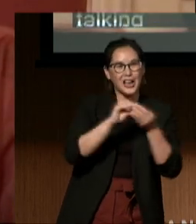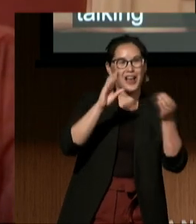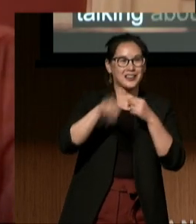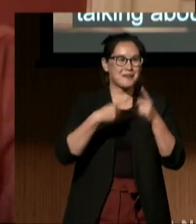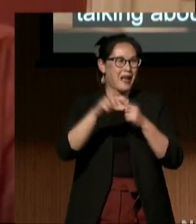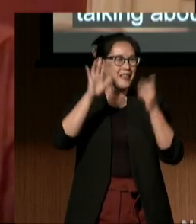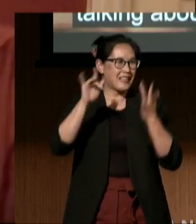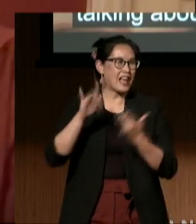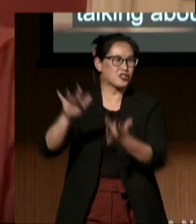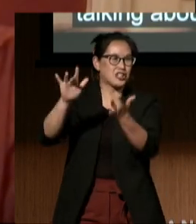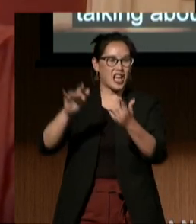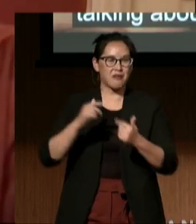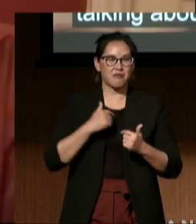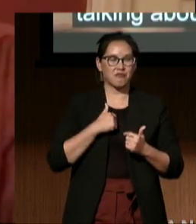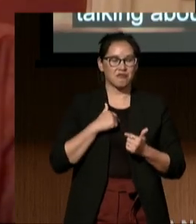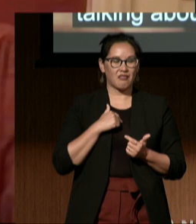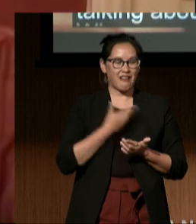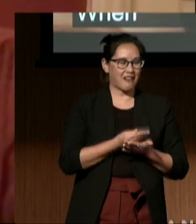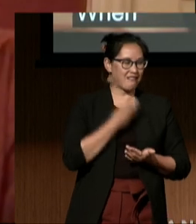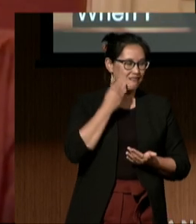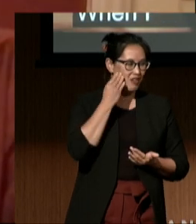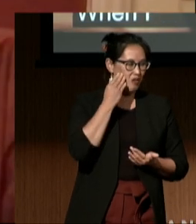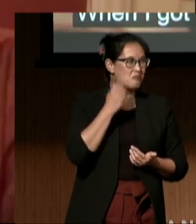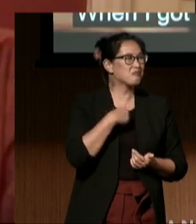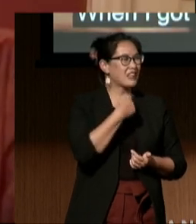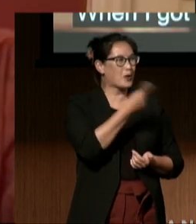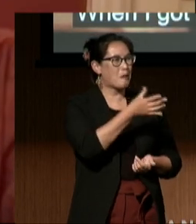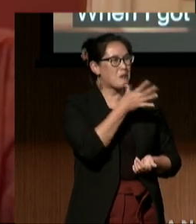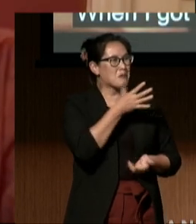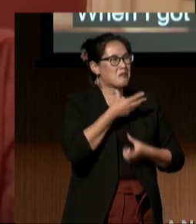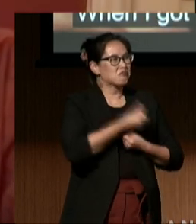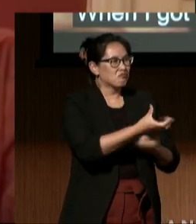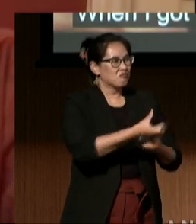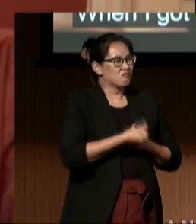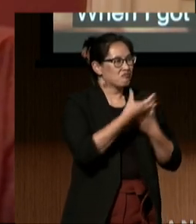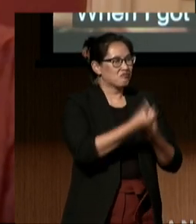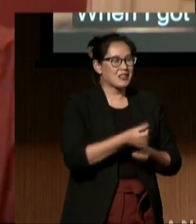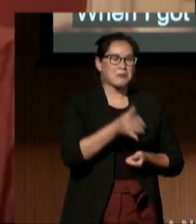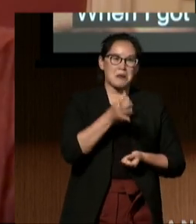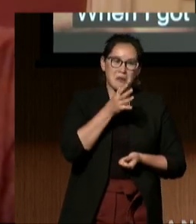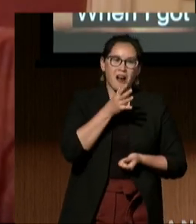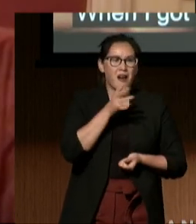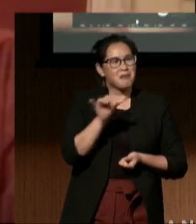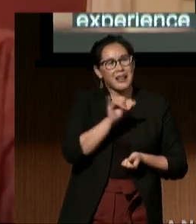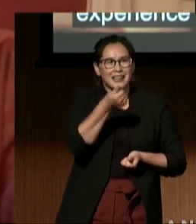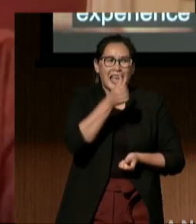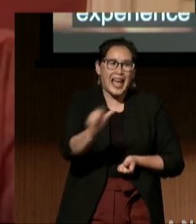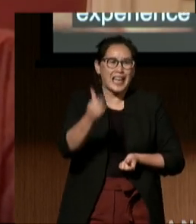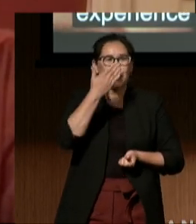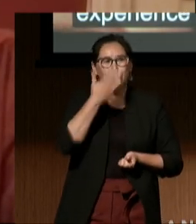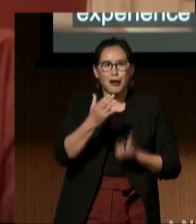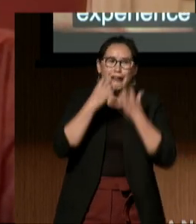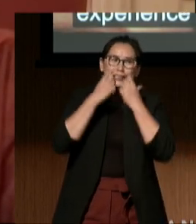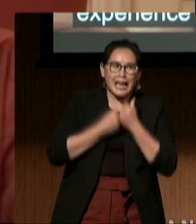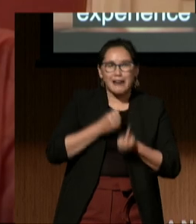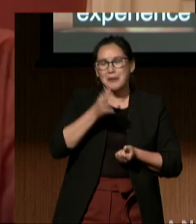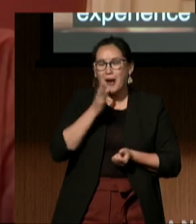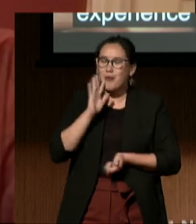When I got home, I told my mom about the experience, and she consoled me like any other caring mother would.